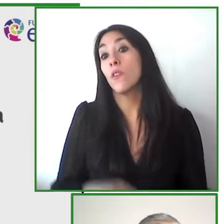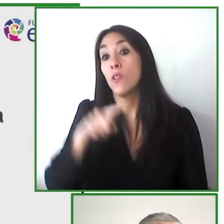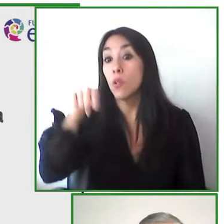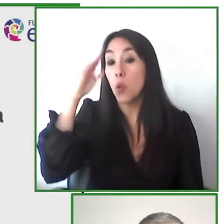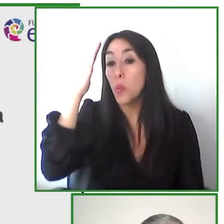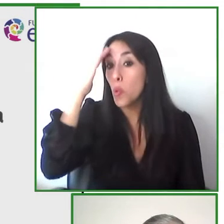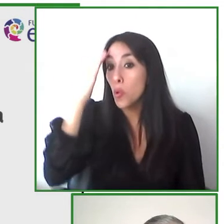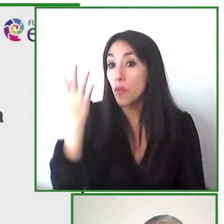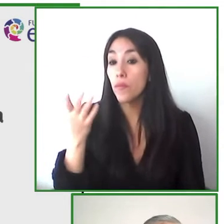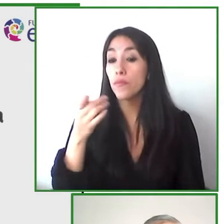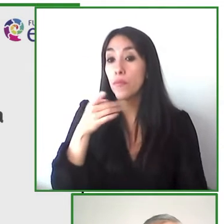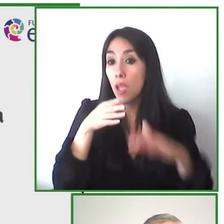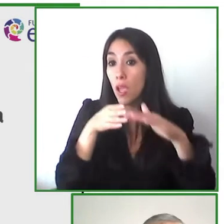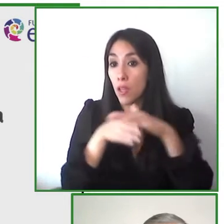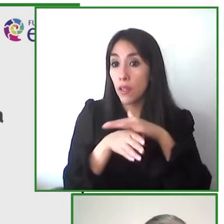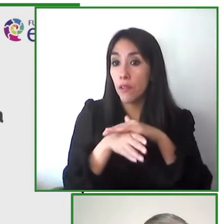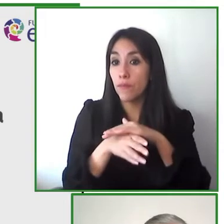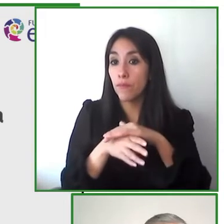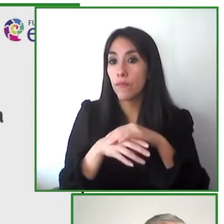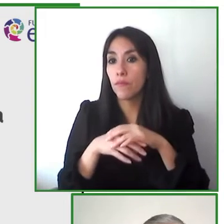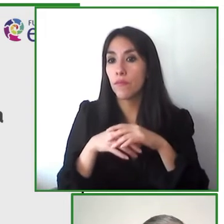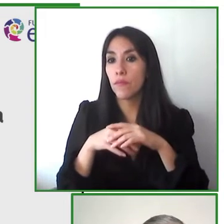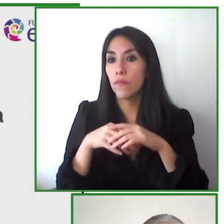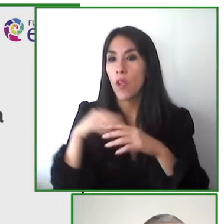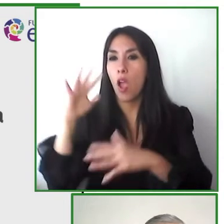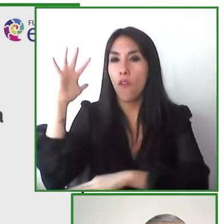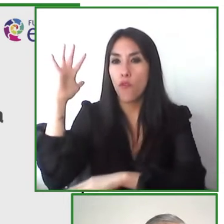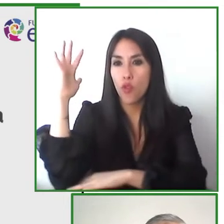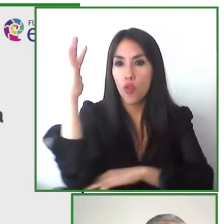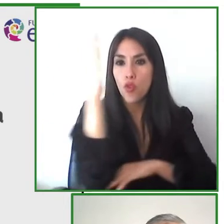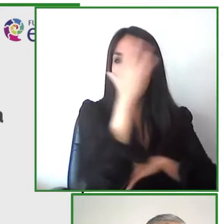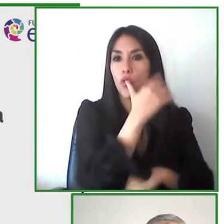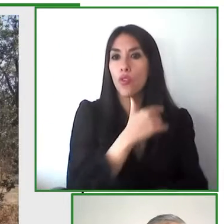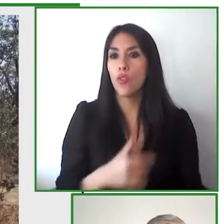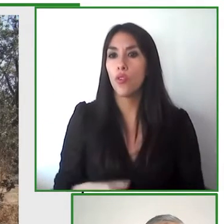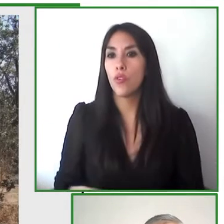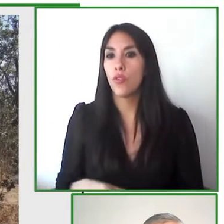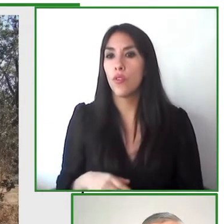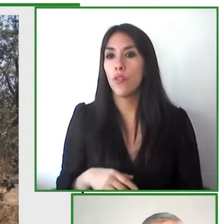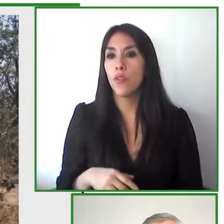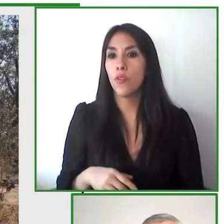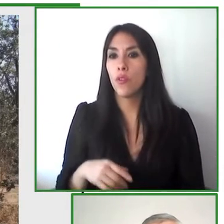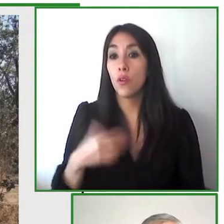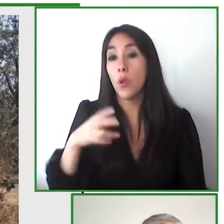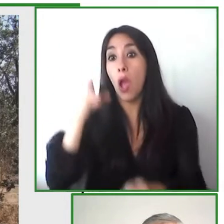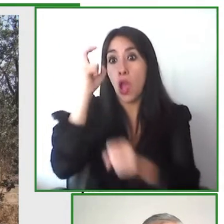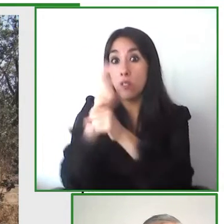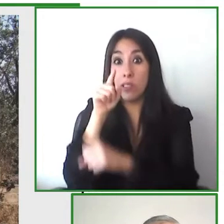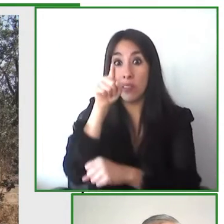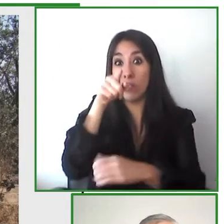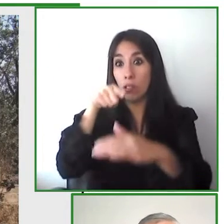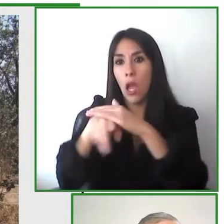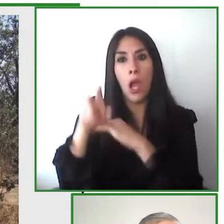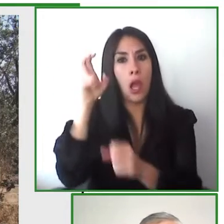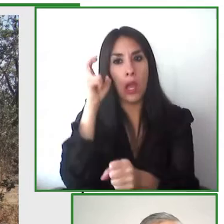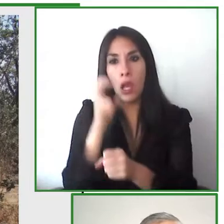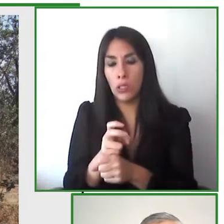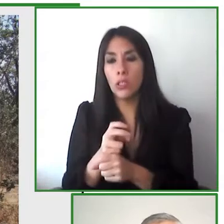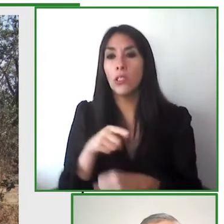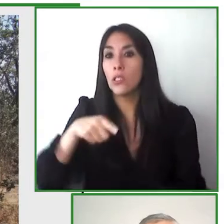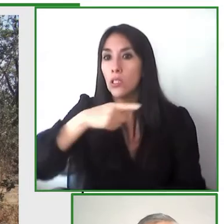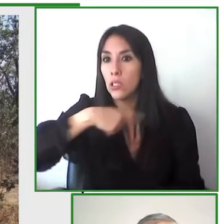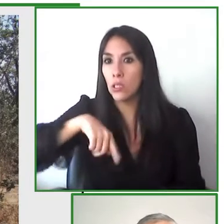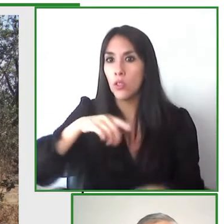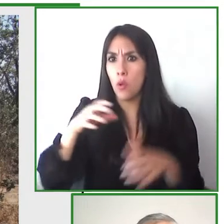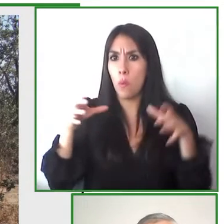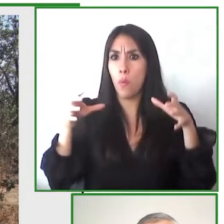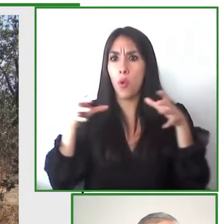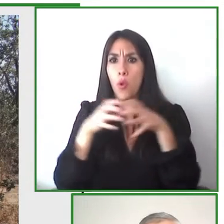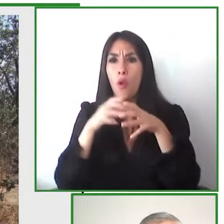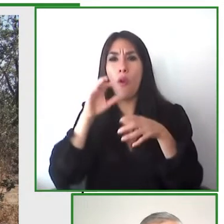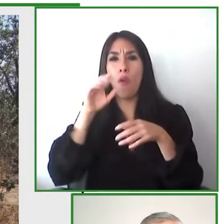to access nature for different reasons that is why as a foundation we designed hiking